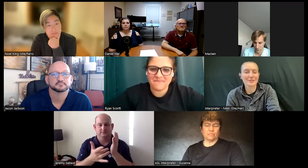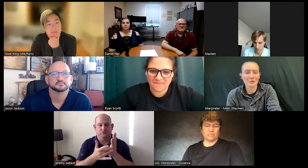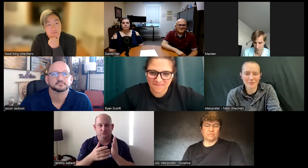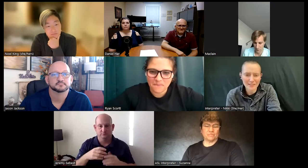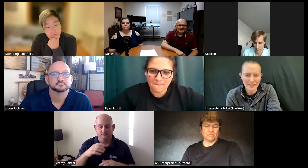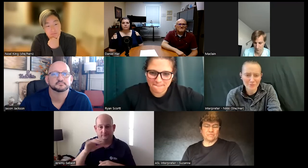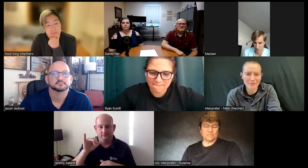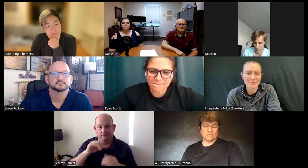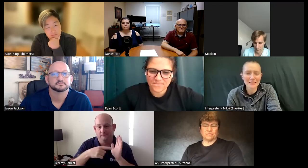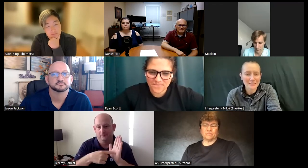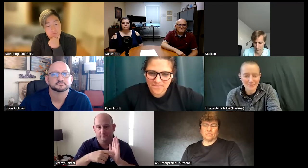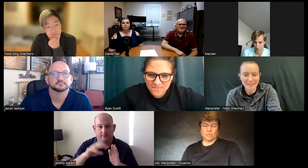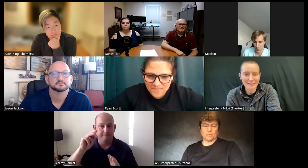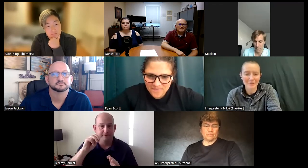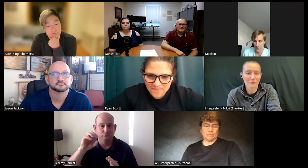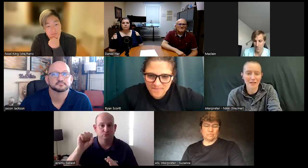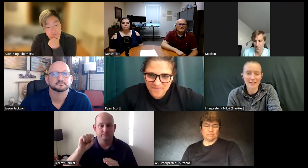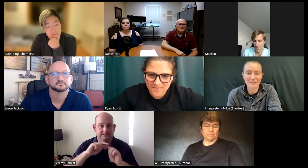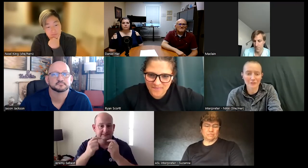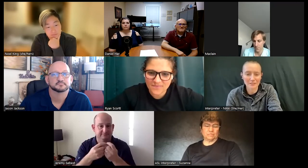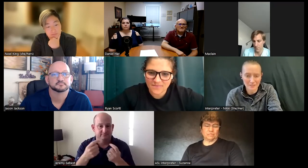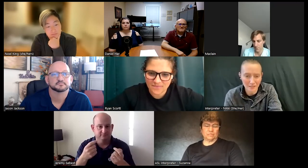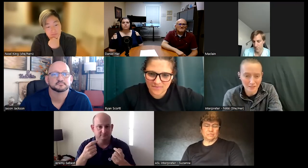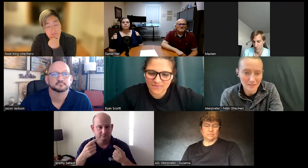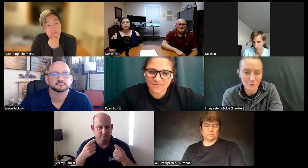um you know providing the option that we can do it providing different examples